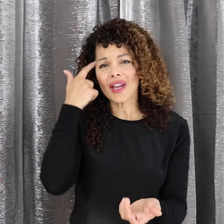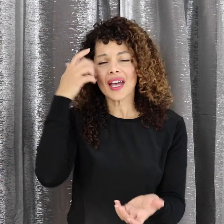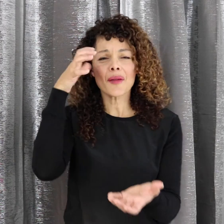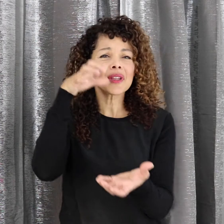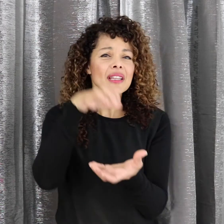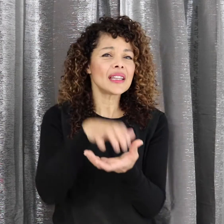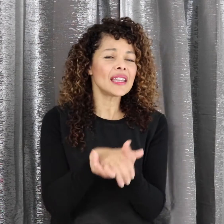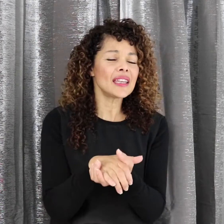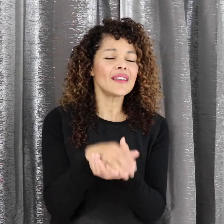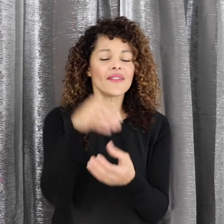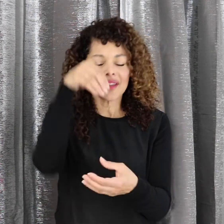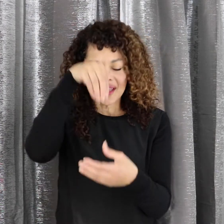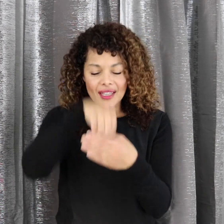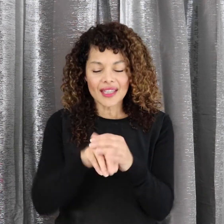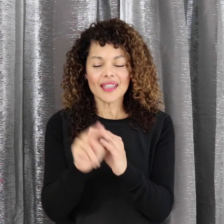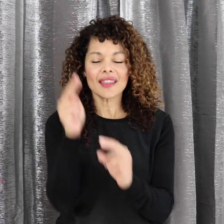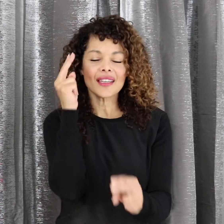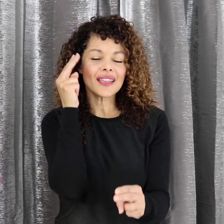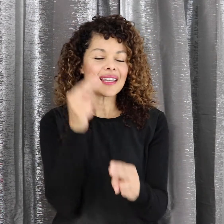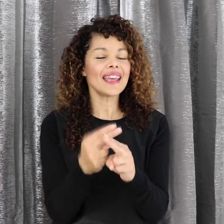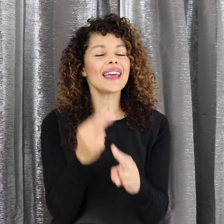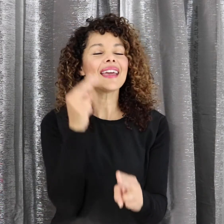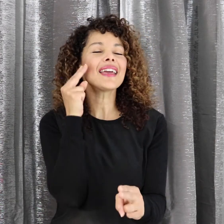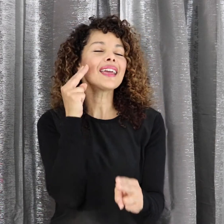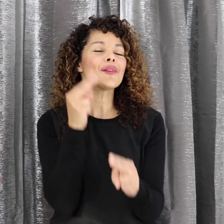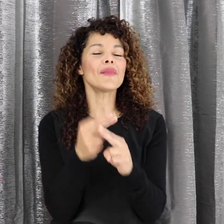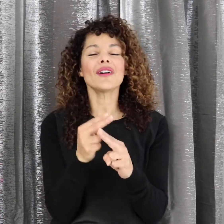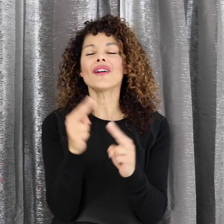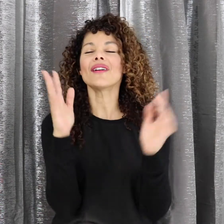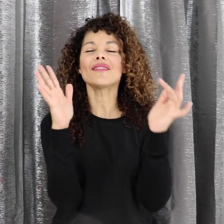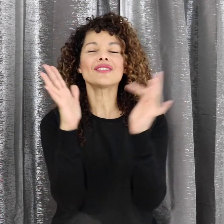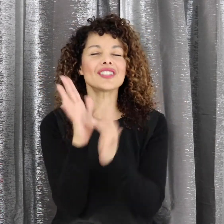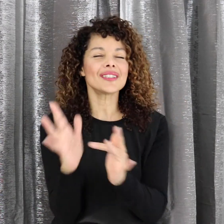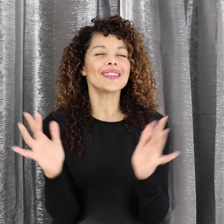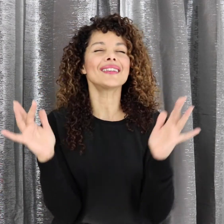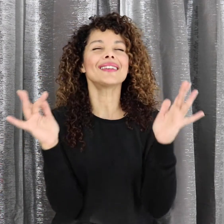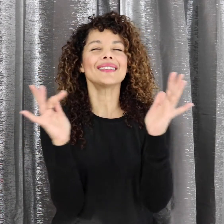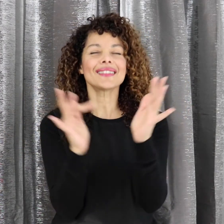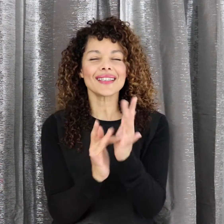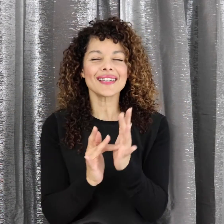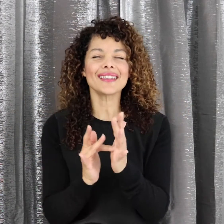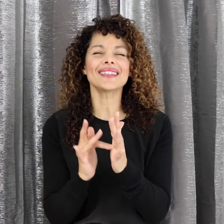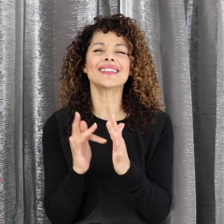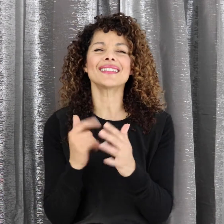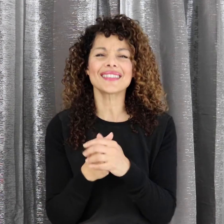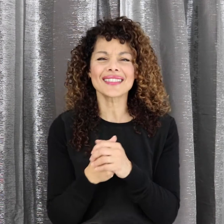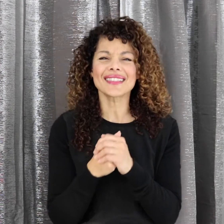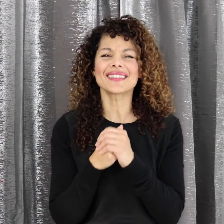For I believe in the name of Jesus